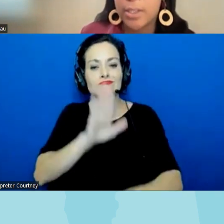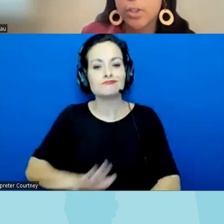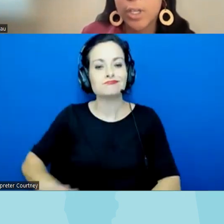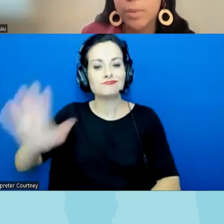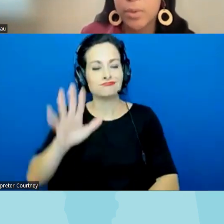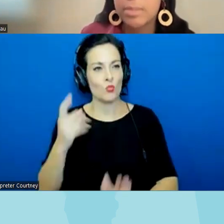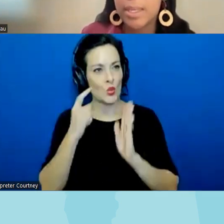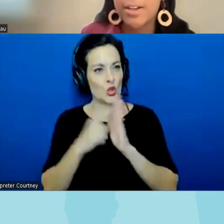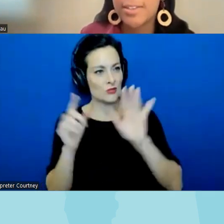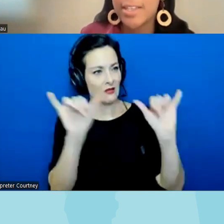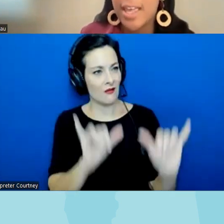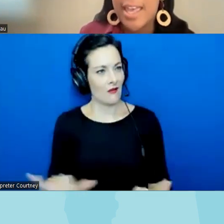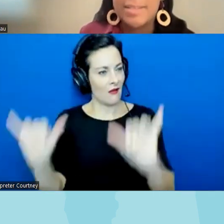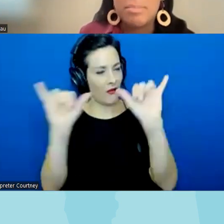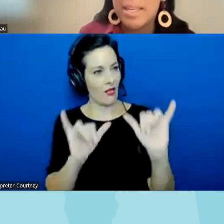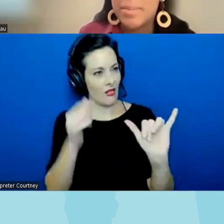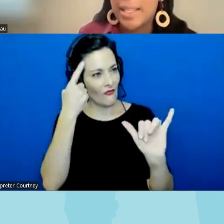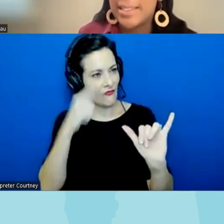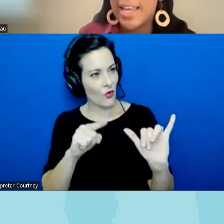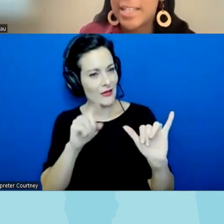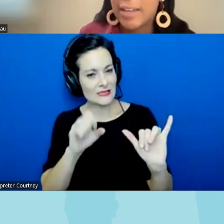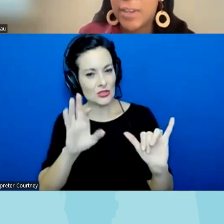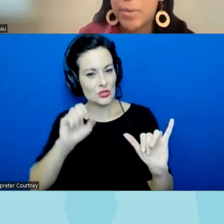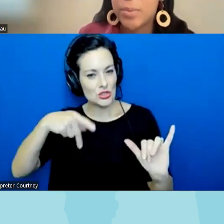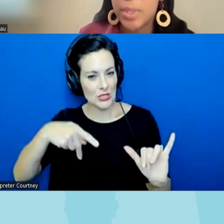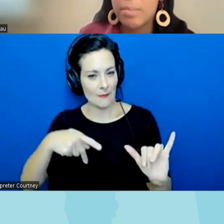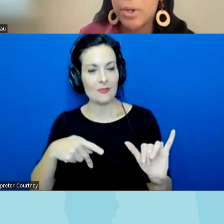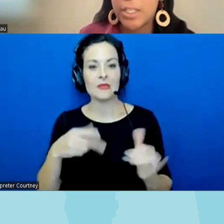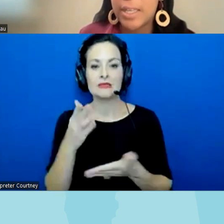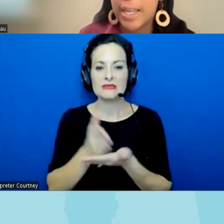censorship through explainers it's memes it's Tik Tock videos really pushing that